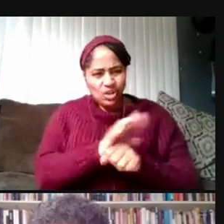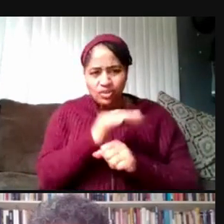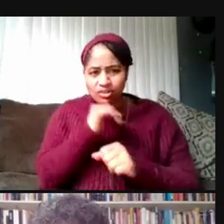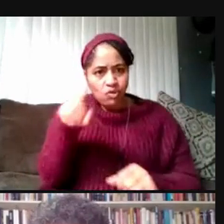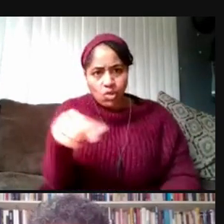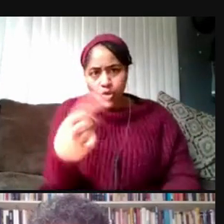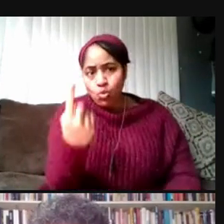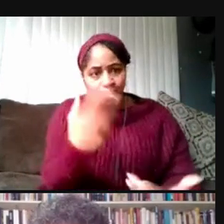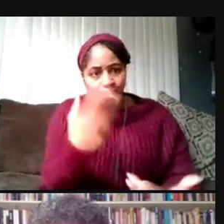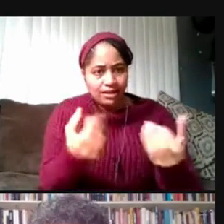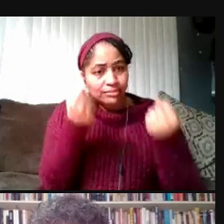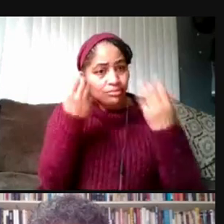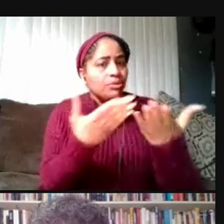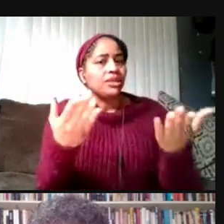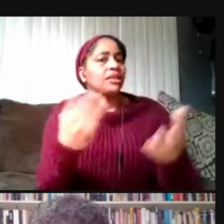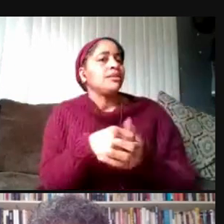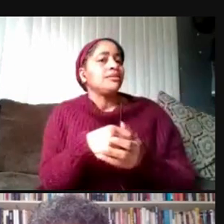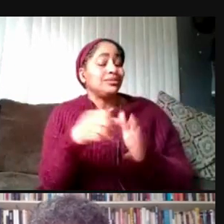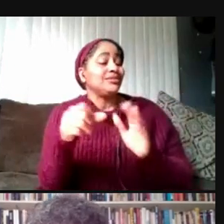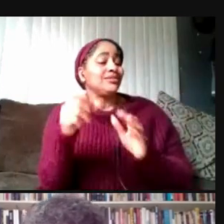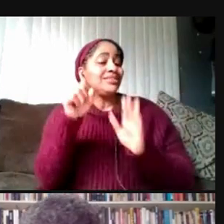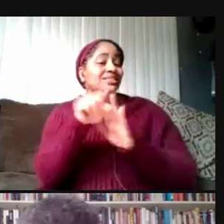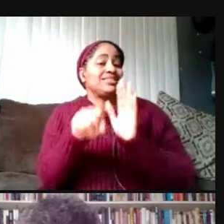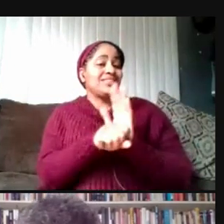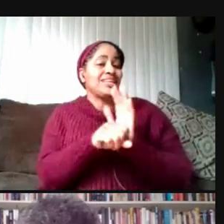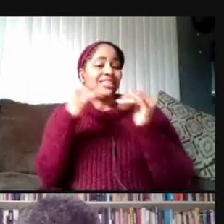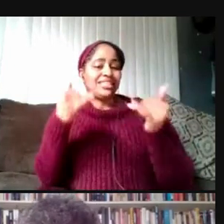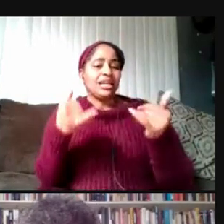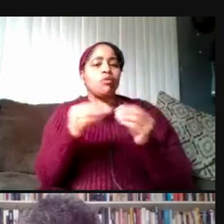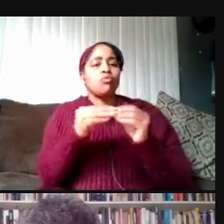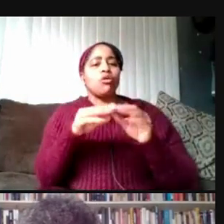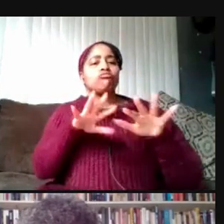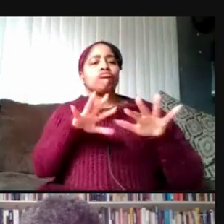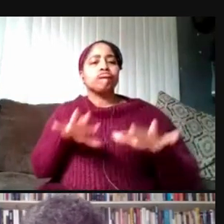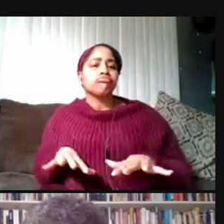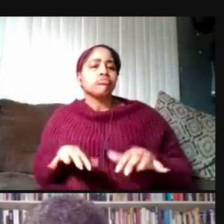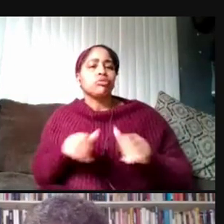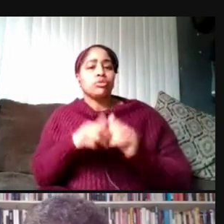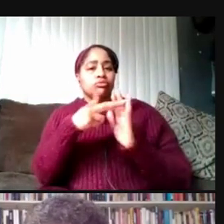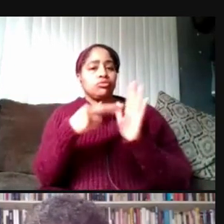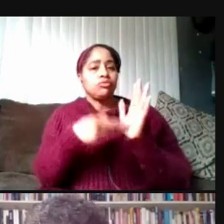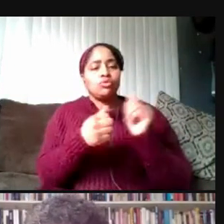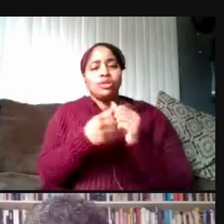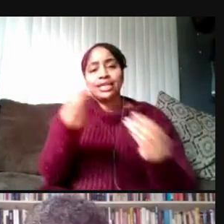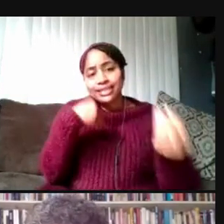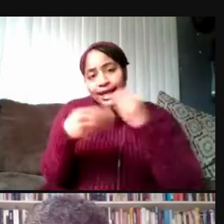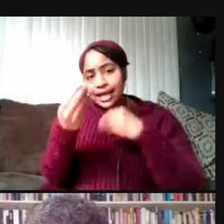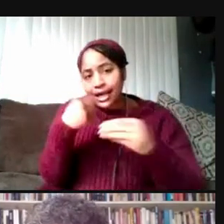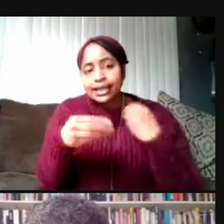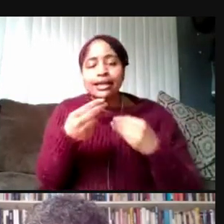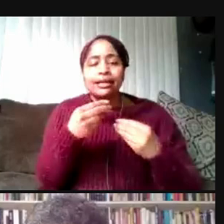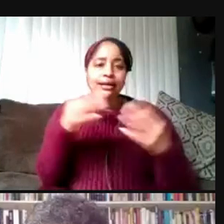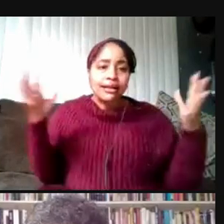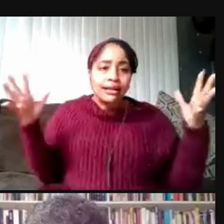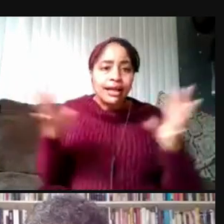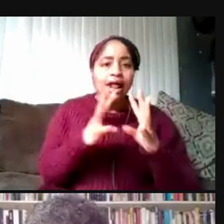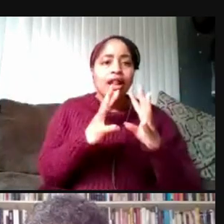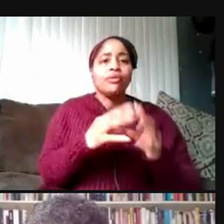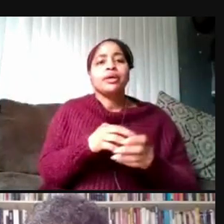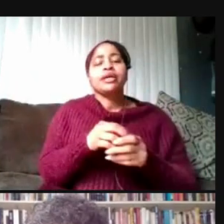The state has loosened restrictions as people know on dining and gathering. and most importantly, and I spoke with Emily Martin